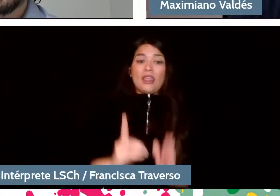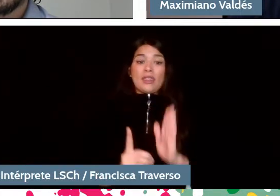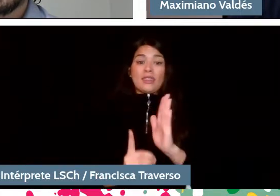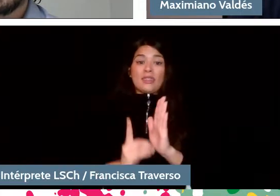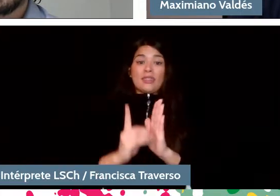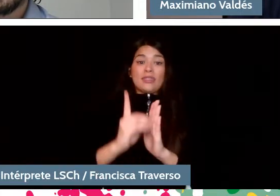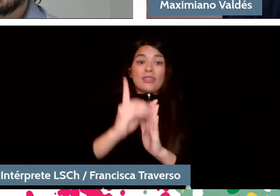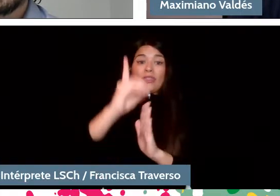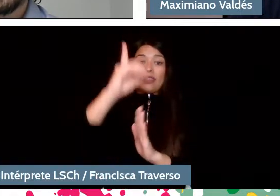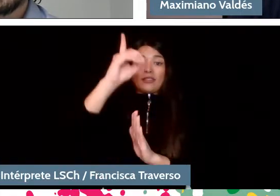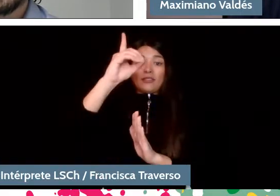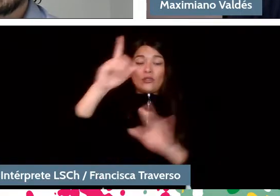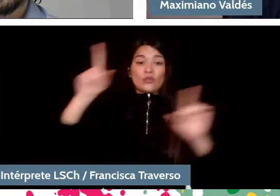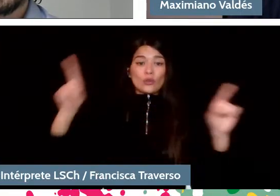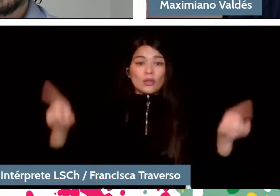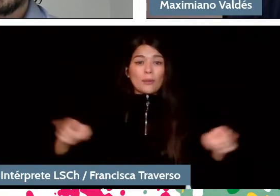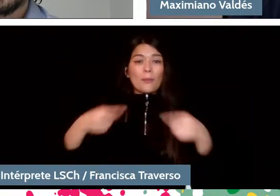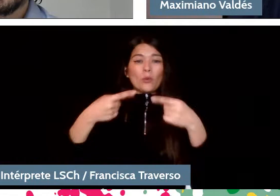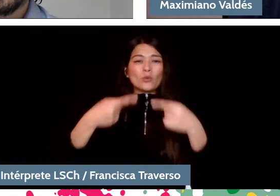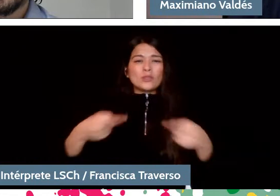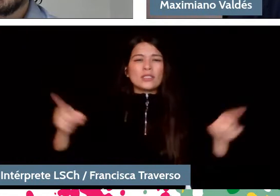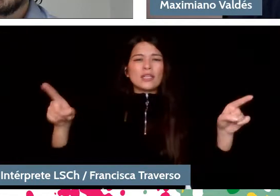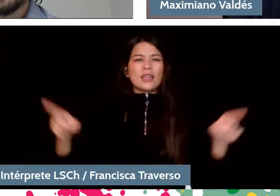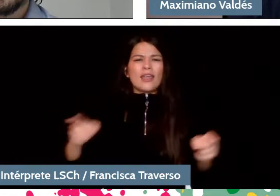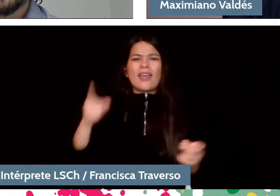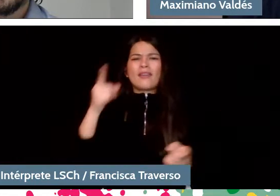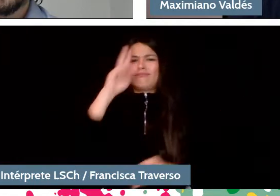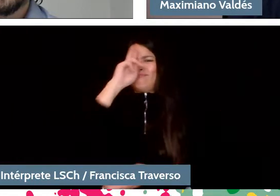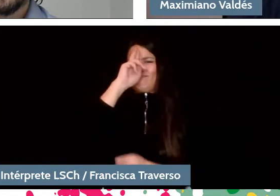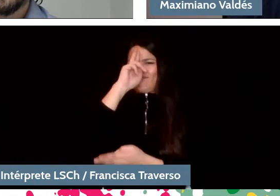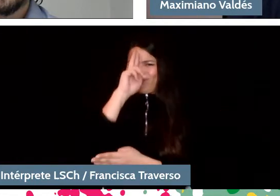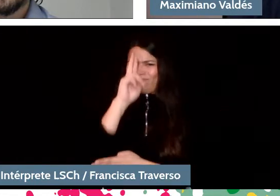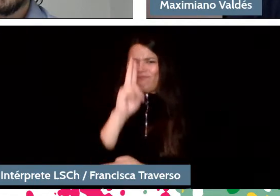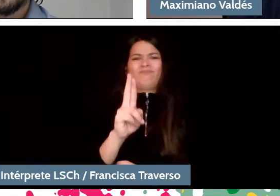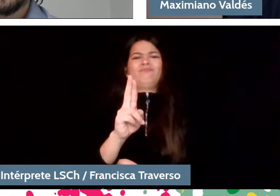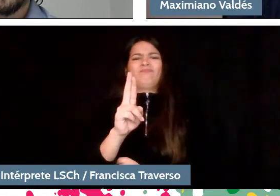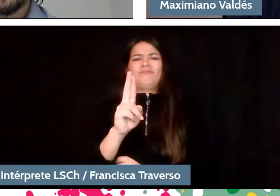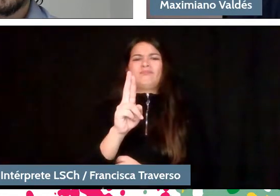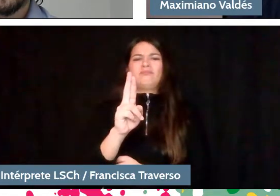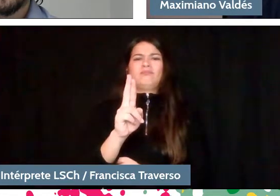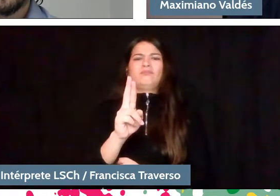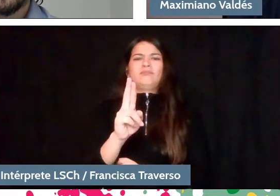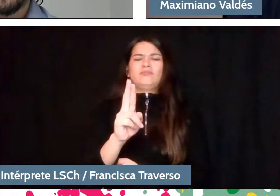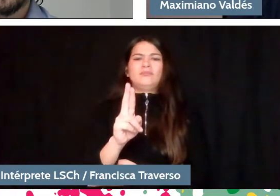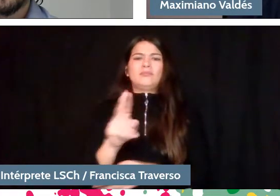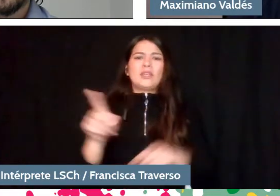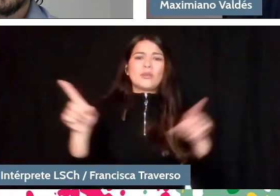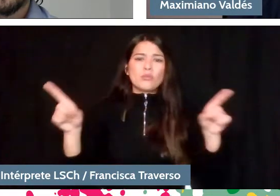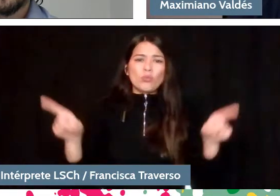is something that must be respected and, therefore, if traditional instrumental music